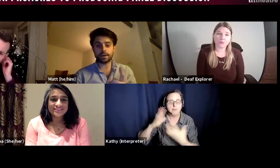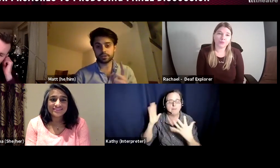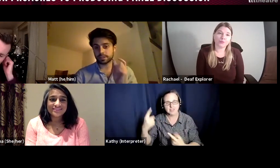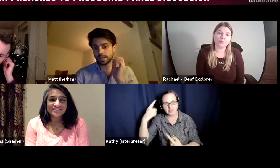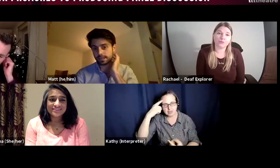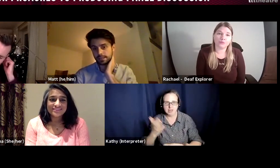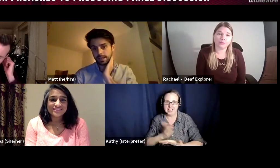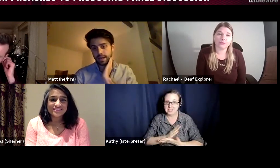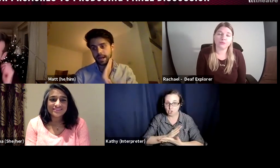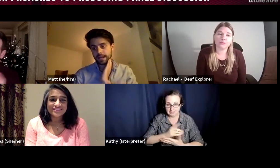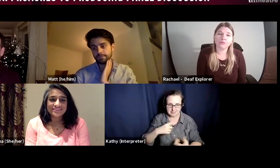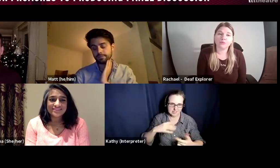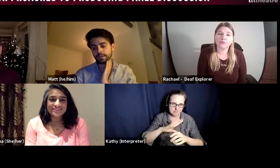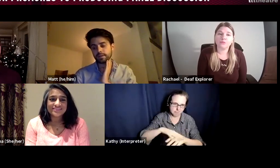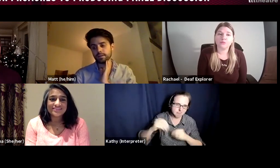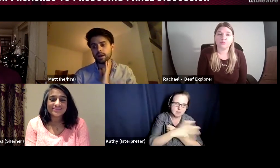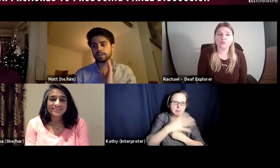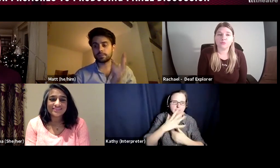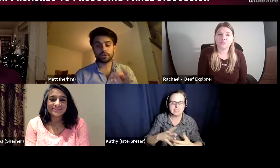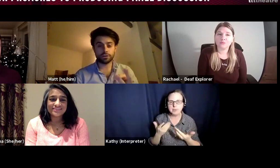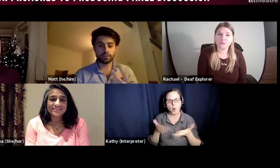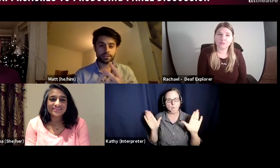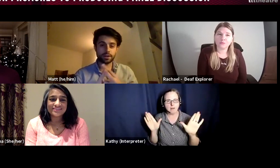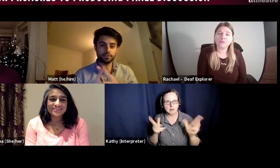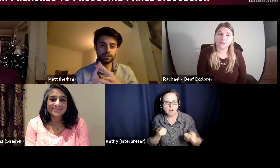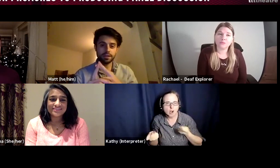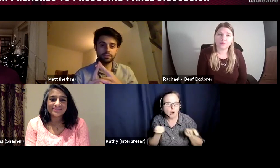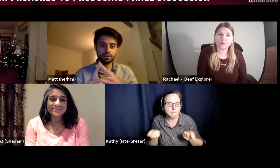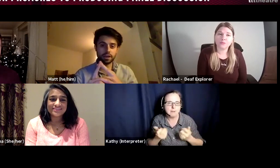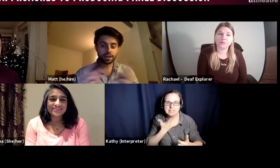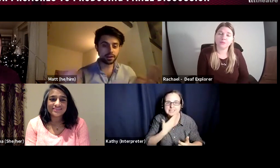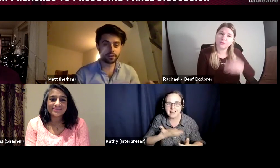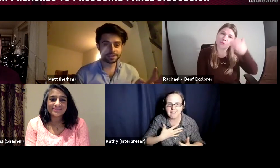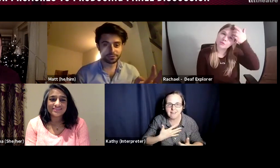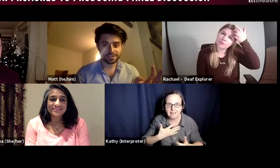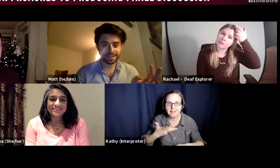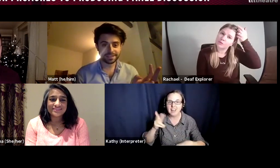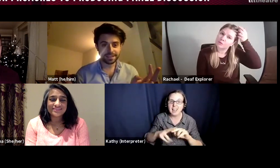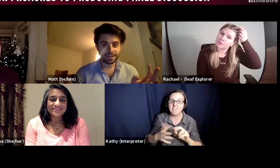those mistakes. Learning to be curious about your mistakes and going like oh that's interesting,